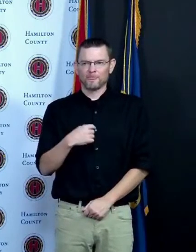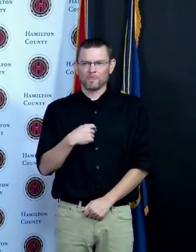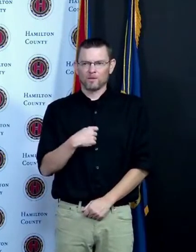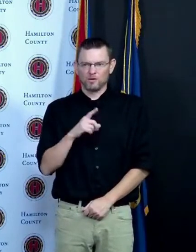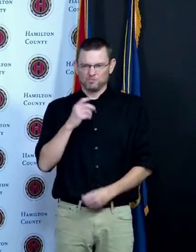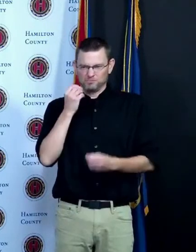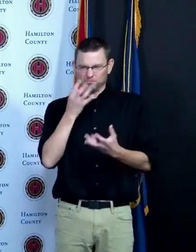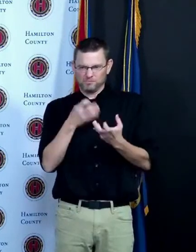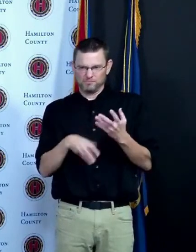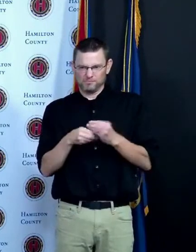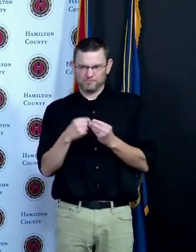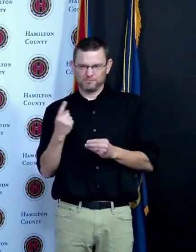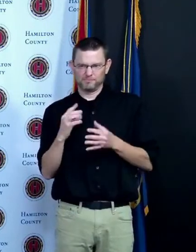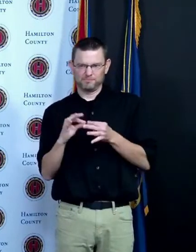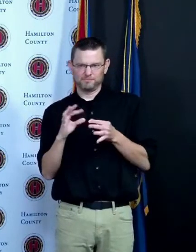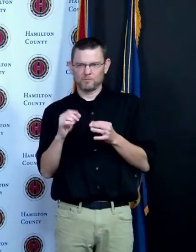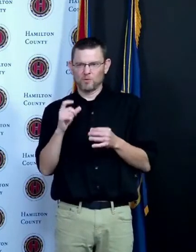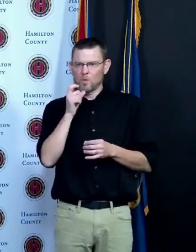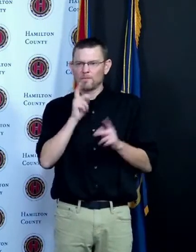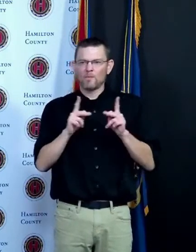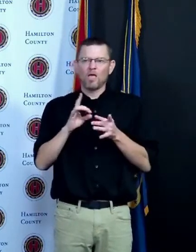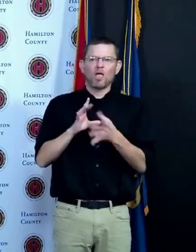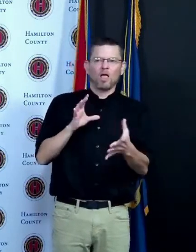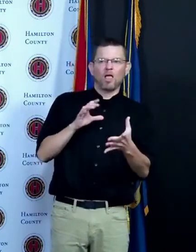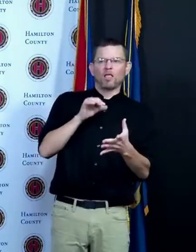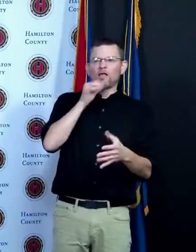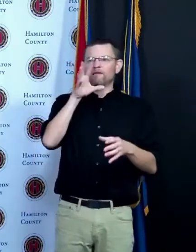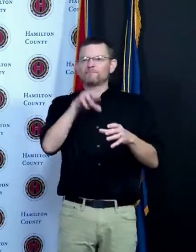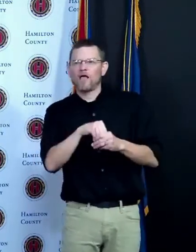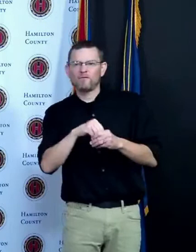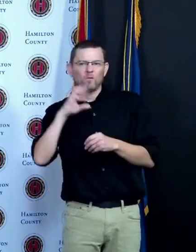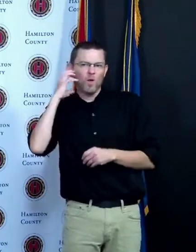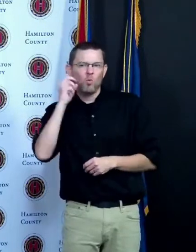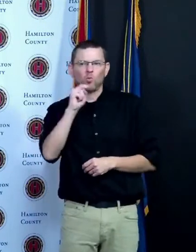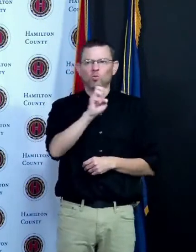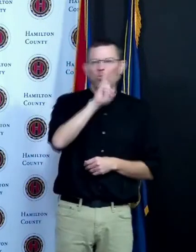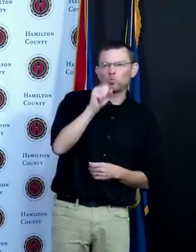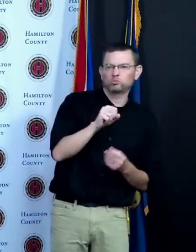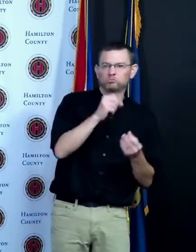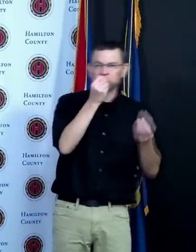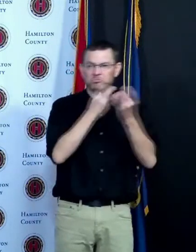that are disconnected so Public Health is trying to reach out to those communities some you know